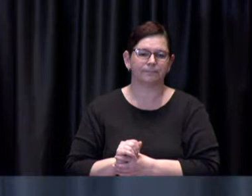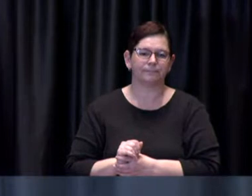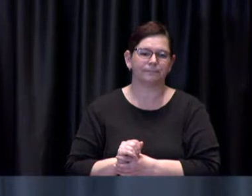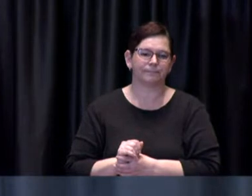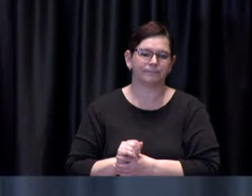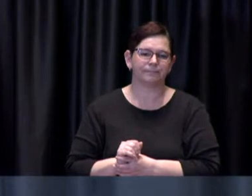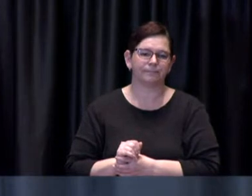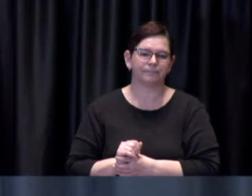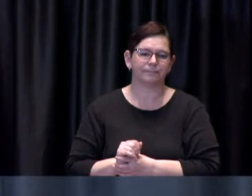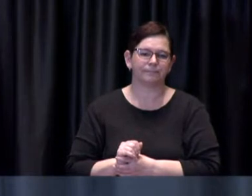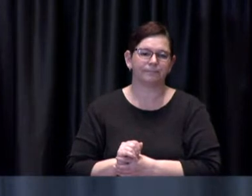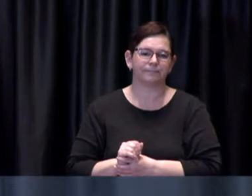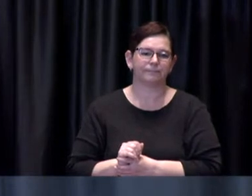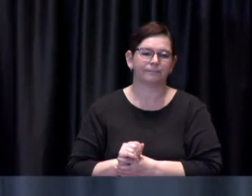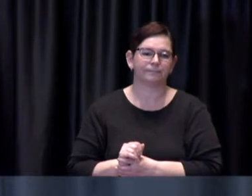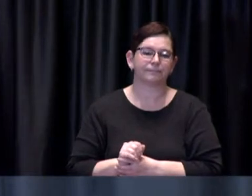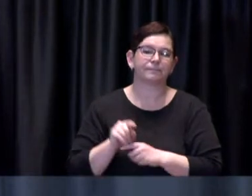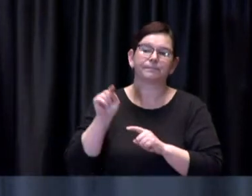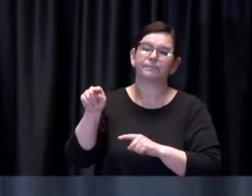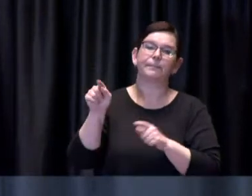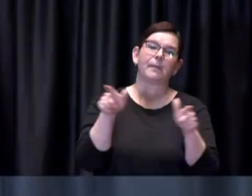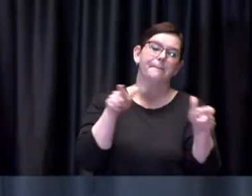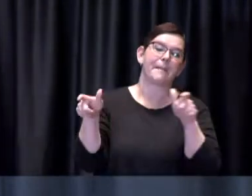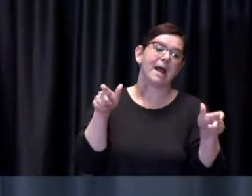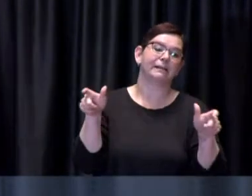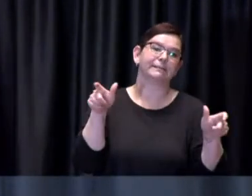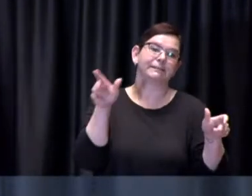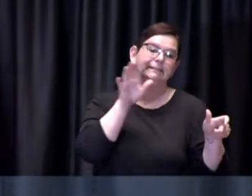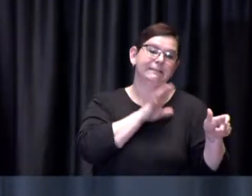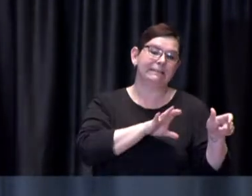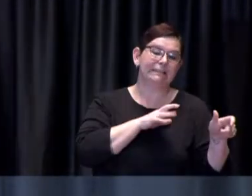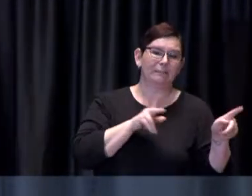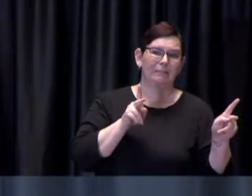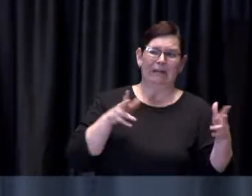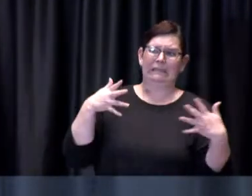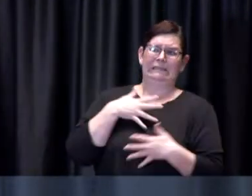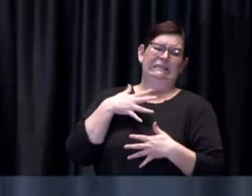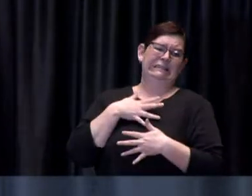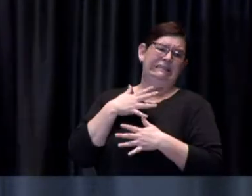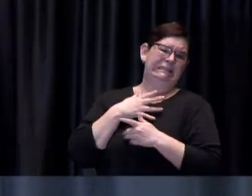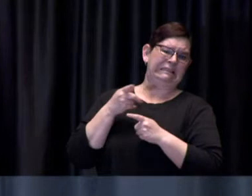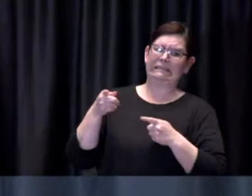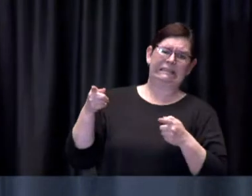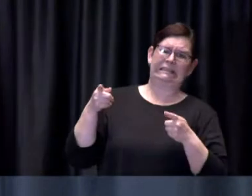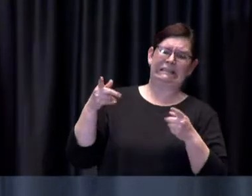mass immunization clinic may seem daunting I want to reassure everyone that we have put